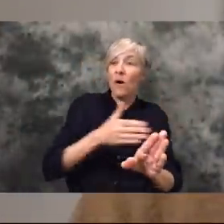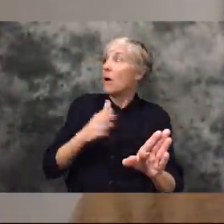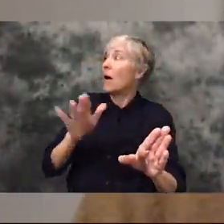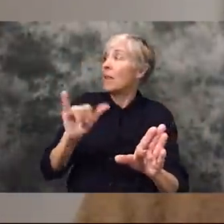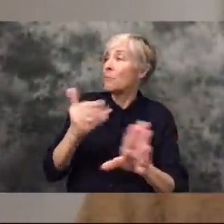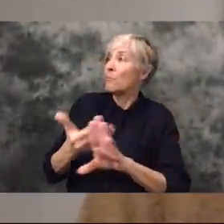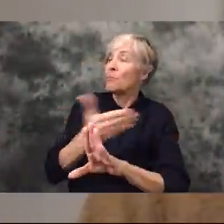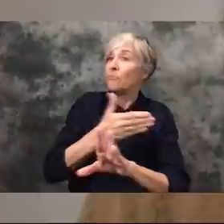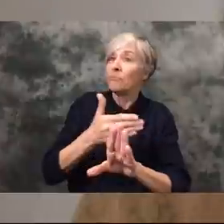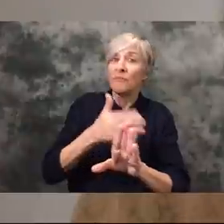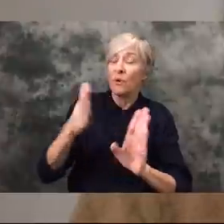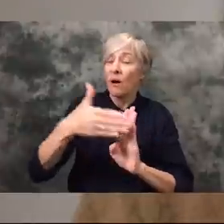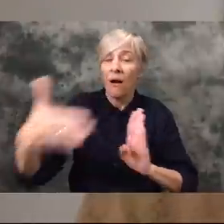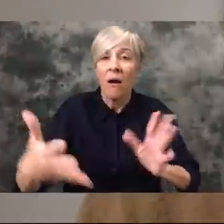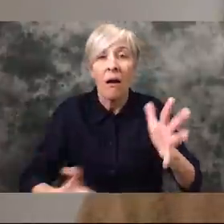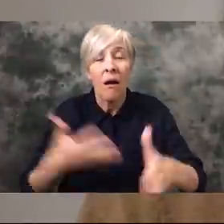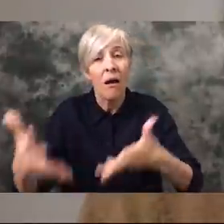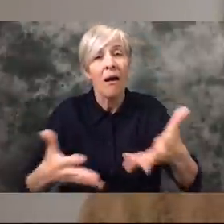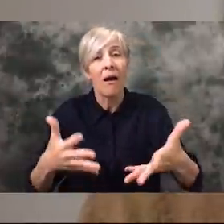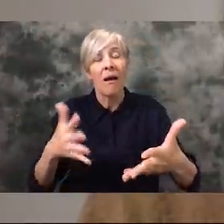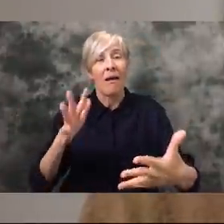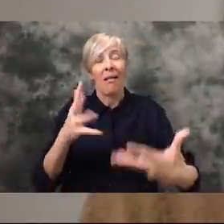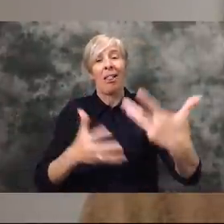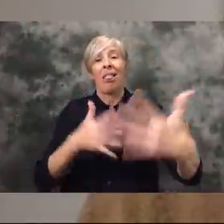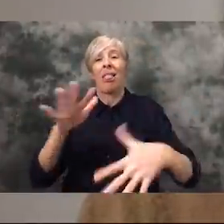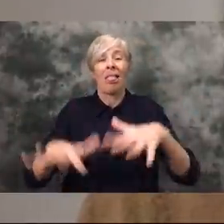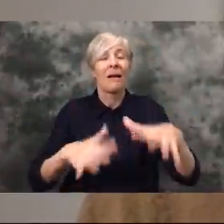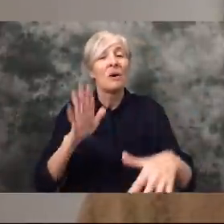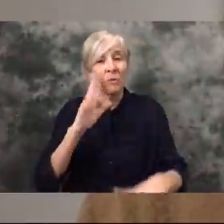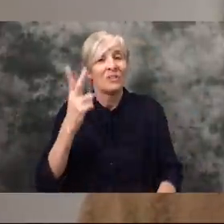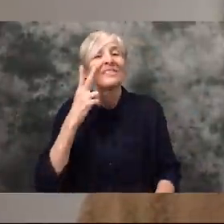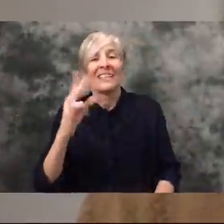normally do can, can be difficult. And so I think that we'll see the ramifications